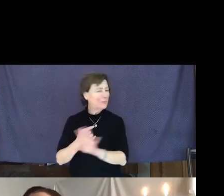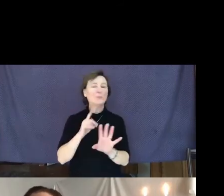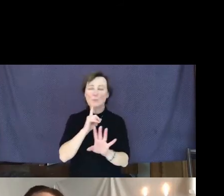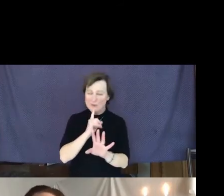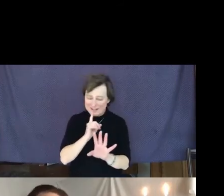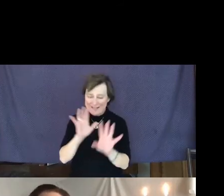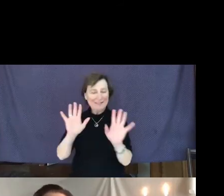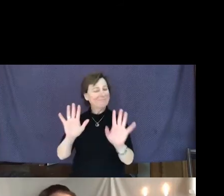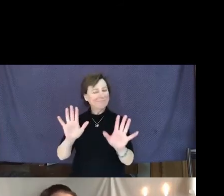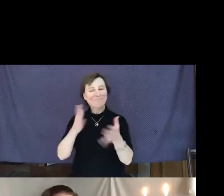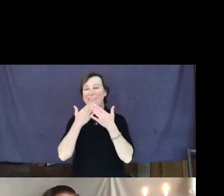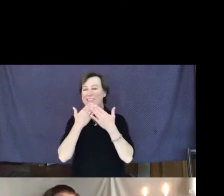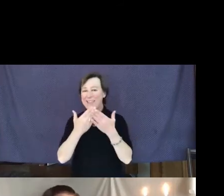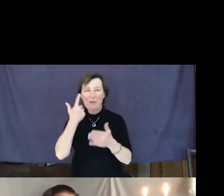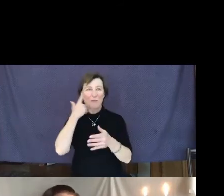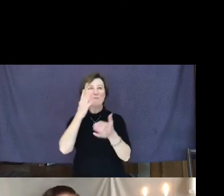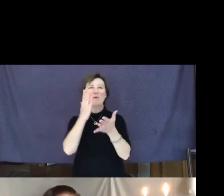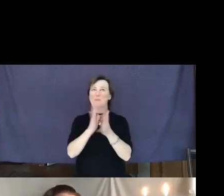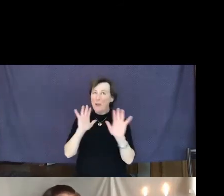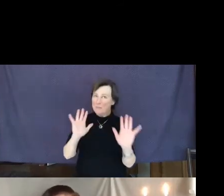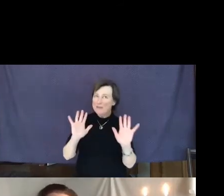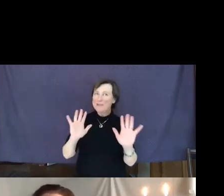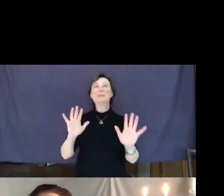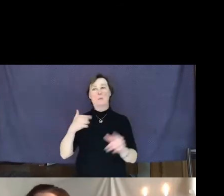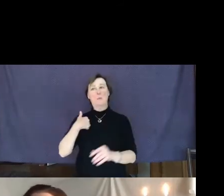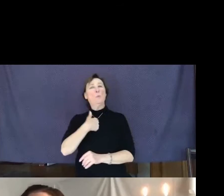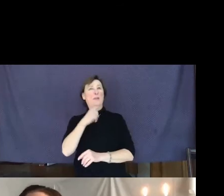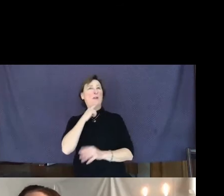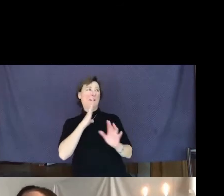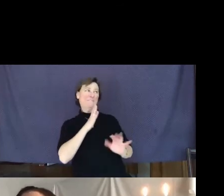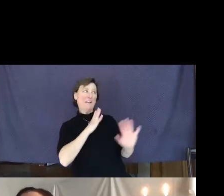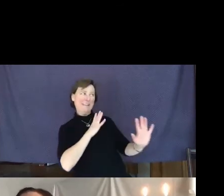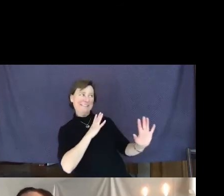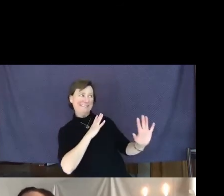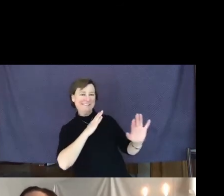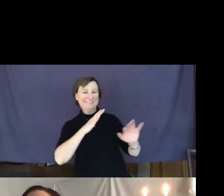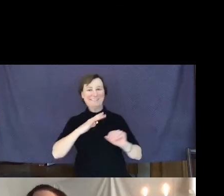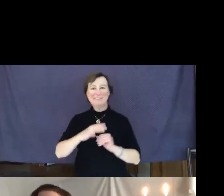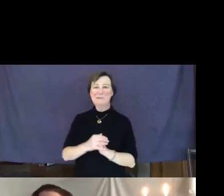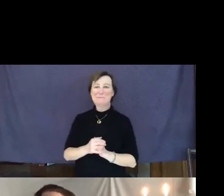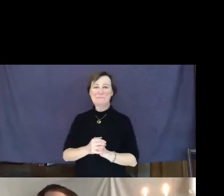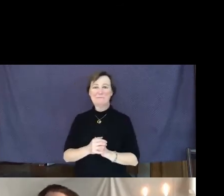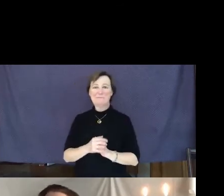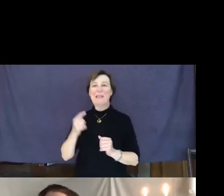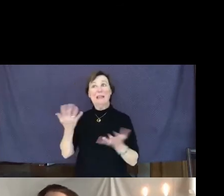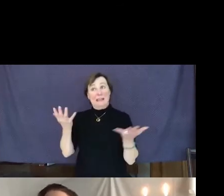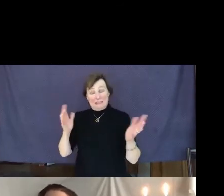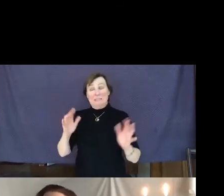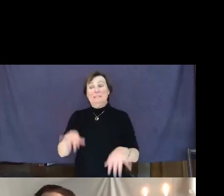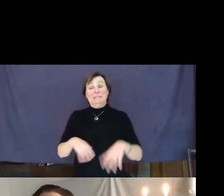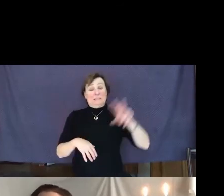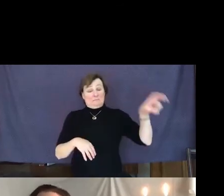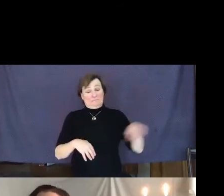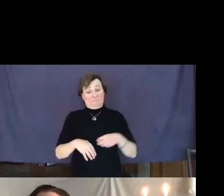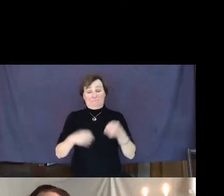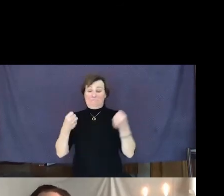thanks for stopping but we're fine." I got back into my car and pulled away,